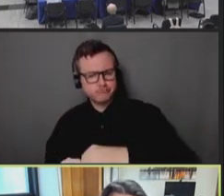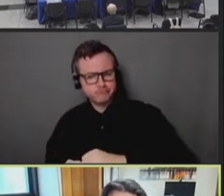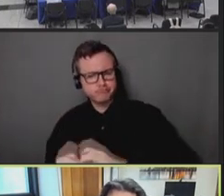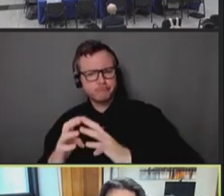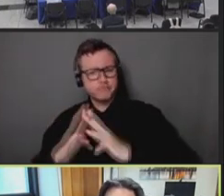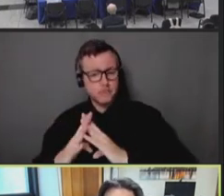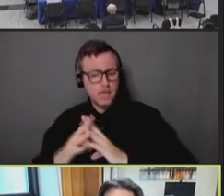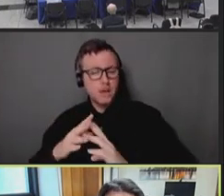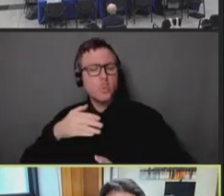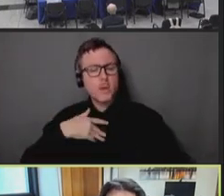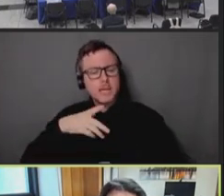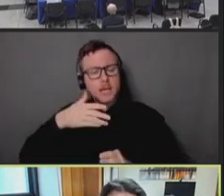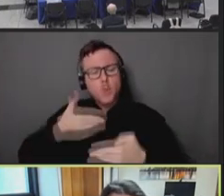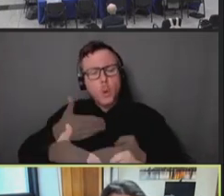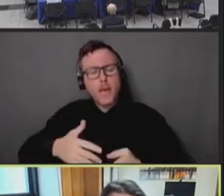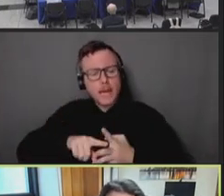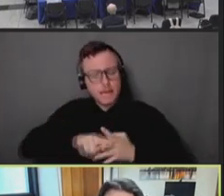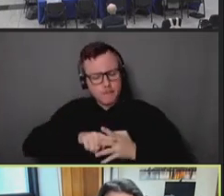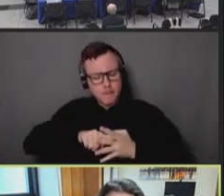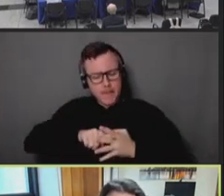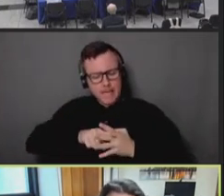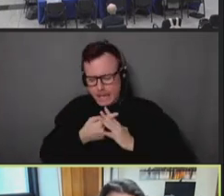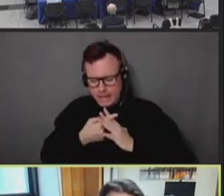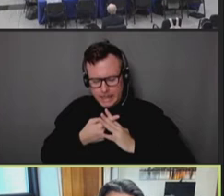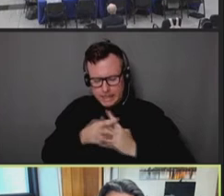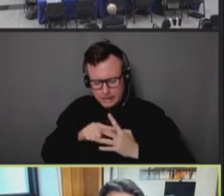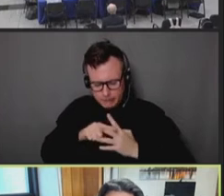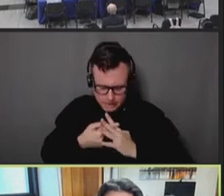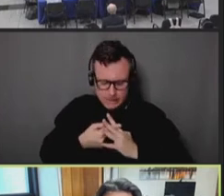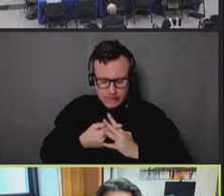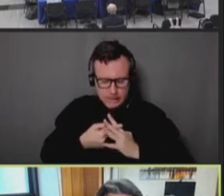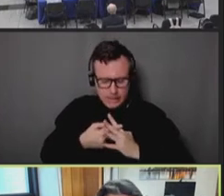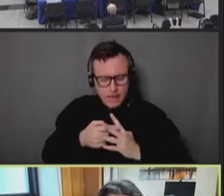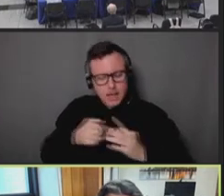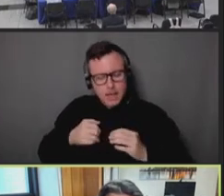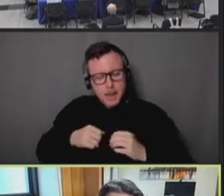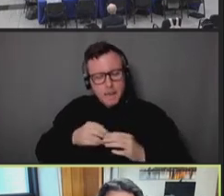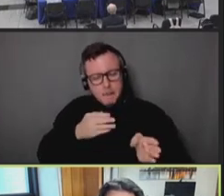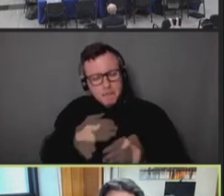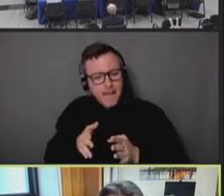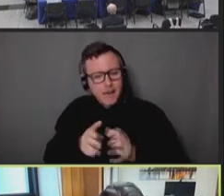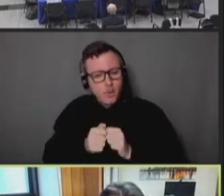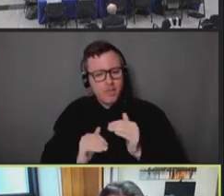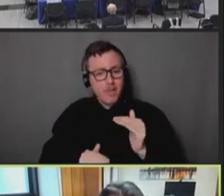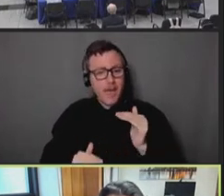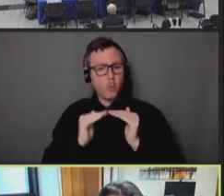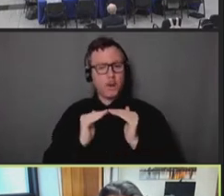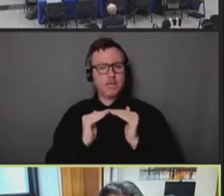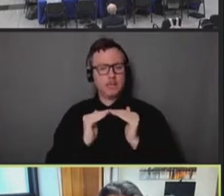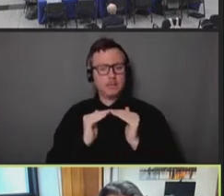equity in mind from the beginning of a response. That means mapping community organizations,